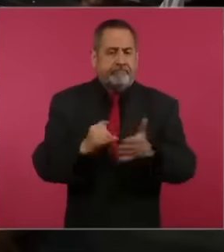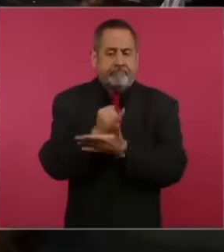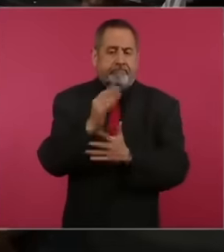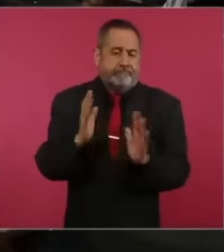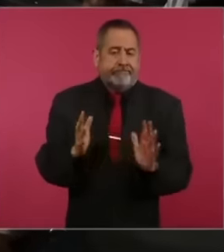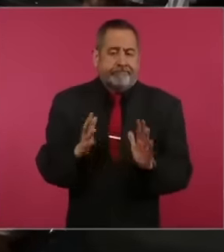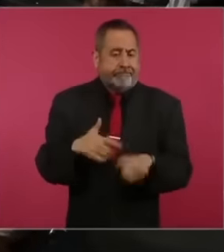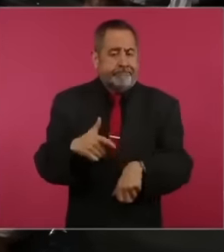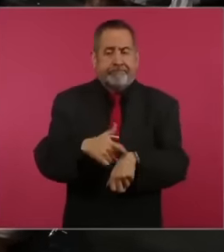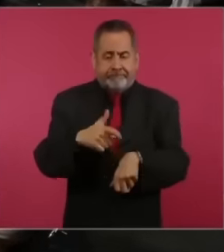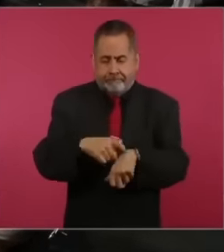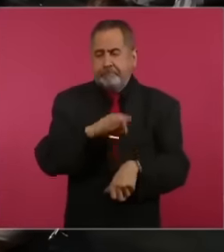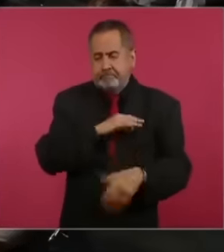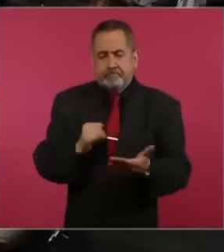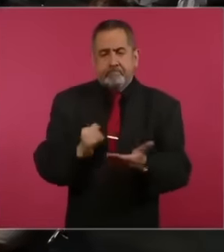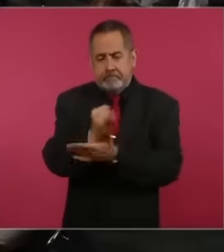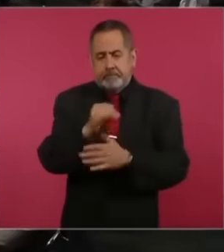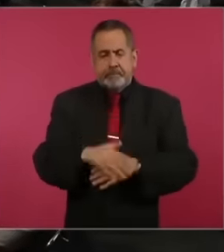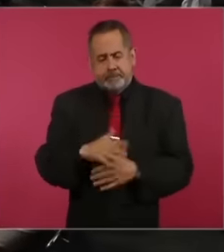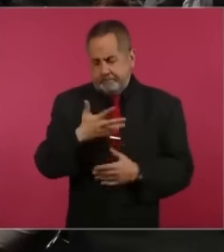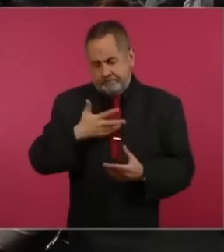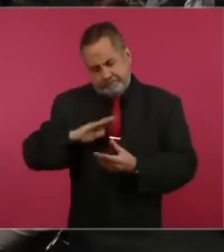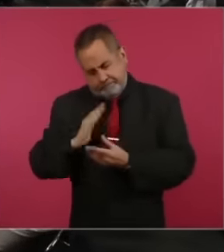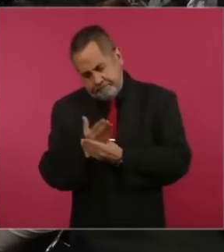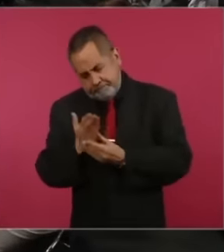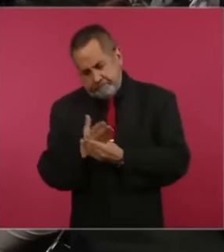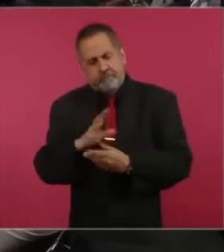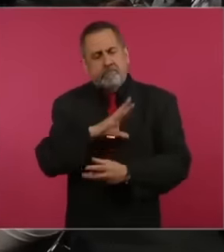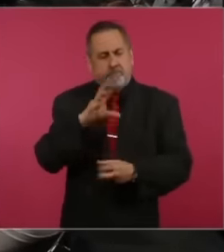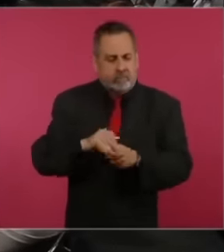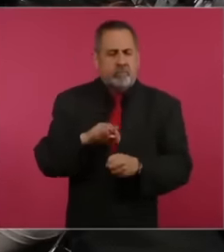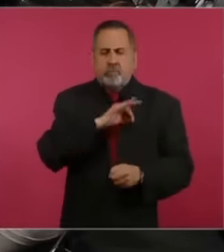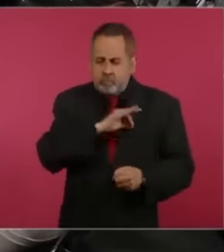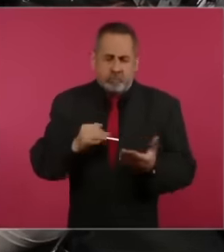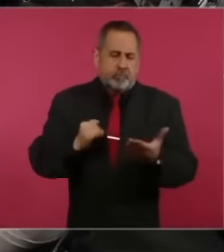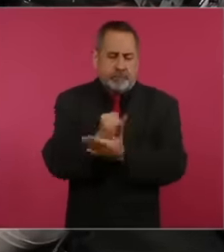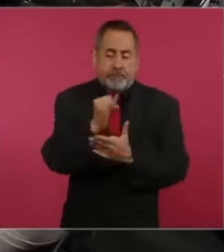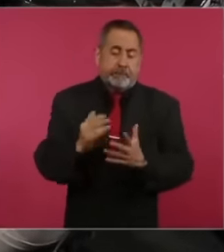time to be able to resolve they already have all the documentation now on the issues of